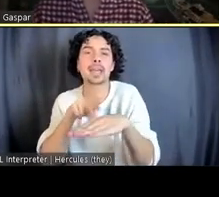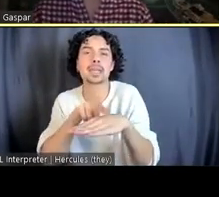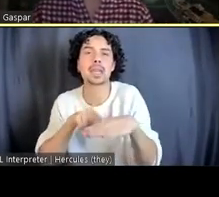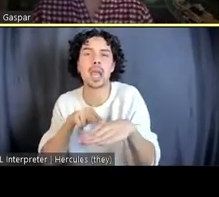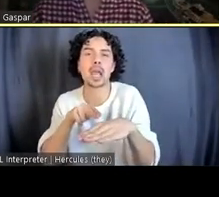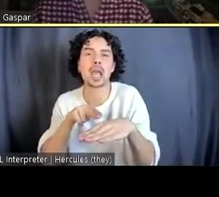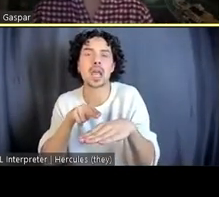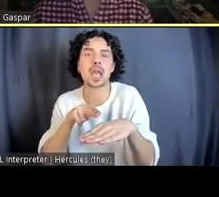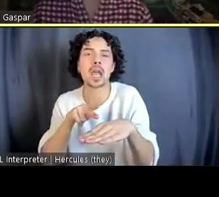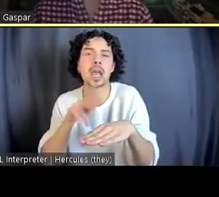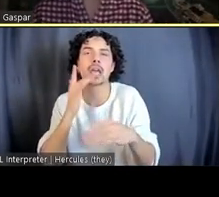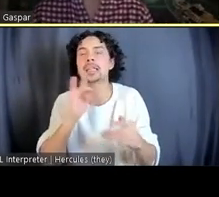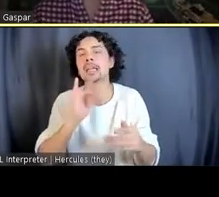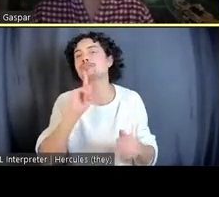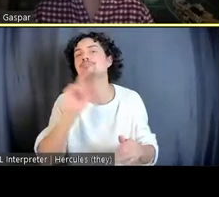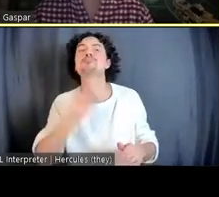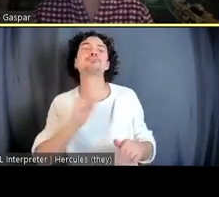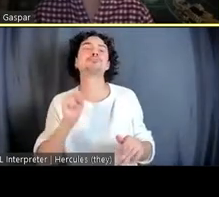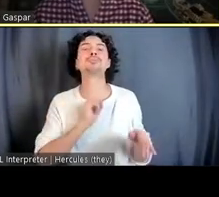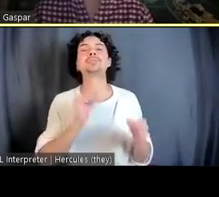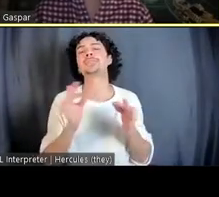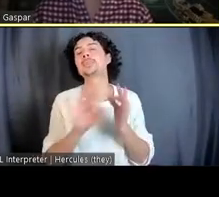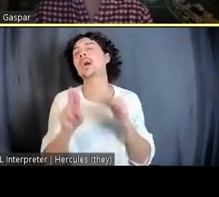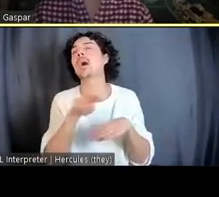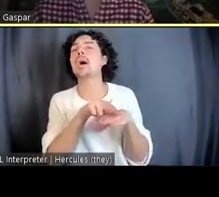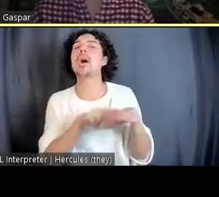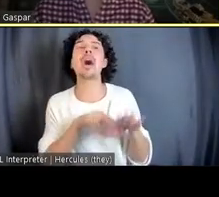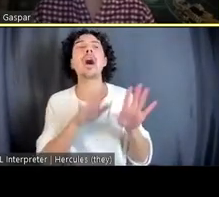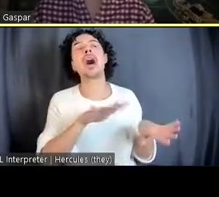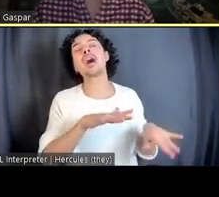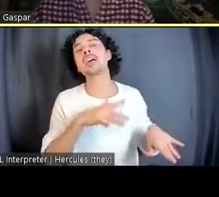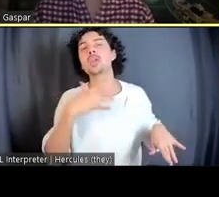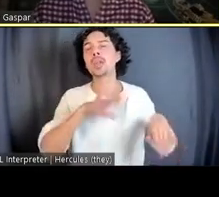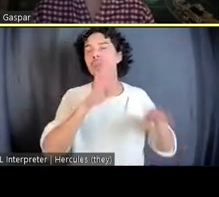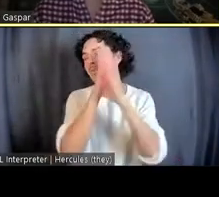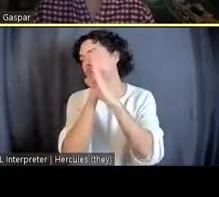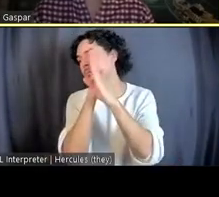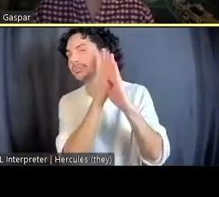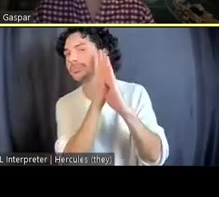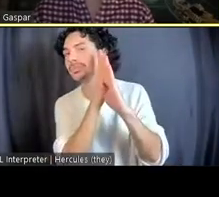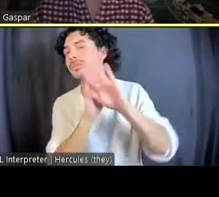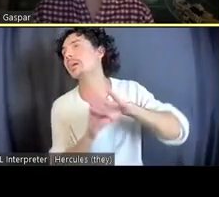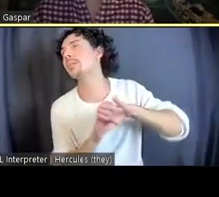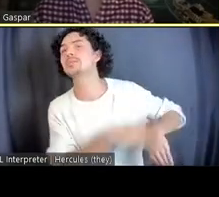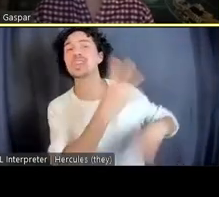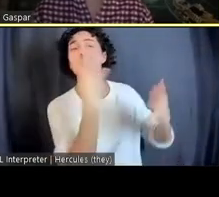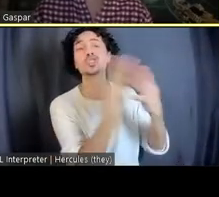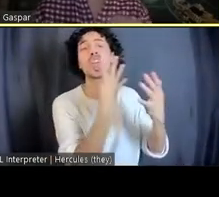people felt like it was an eyesore and they didn't want to be reminded of this place of incarceration.